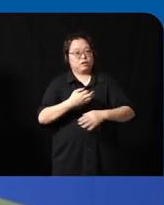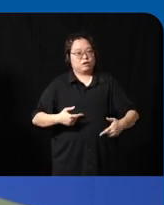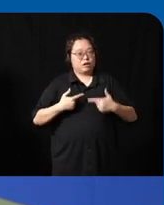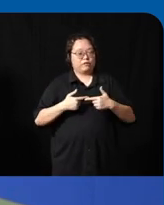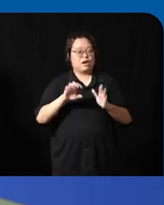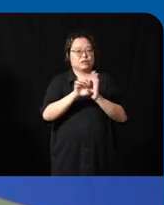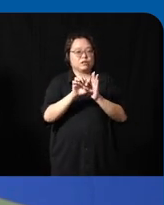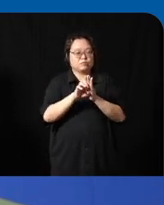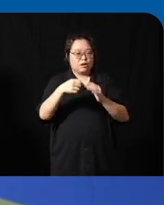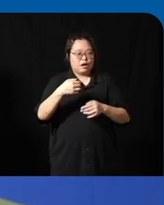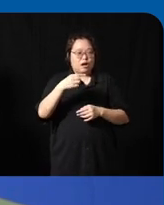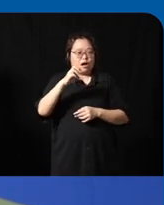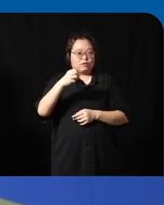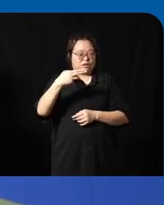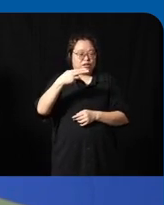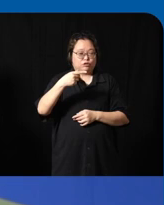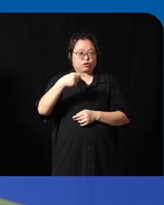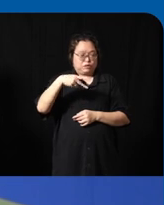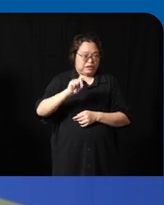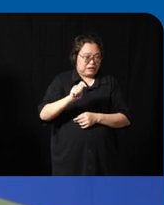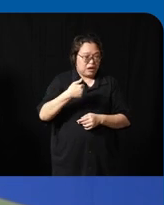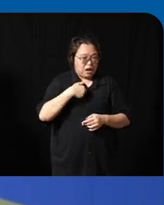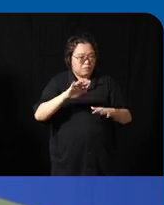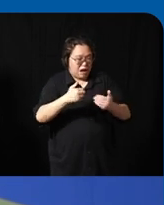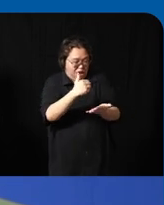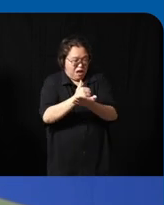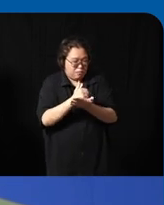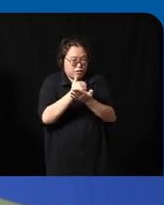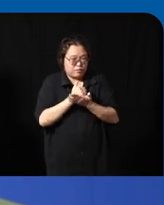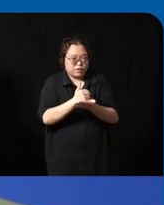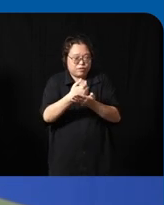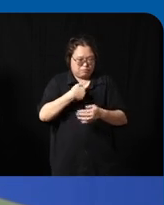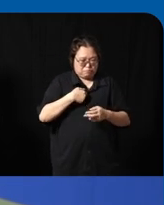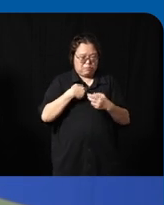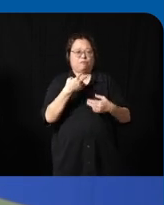how do I deal with certain scenario so rather always be dependent on someone to guide them to